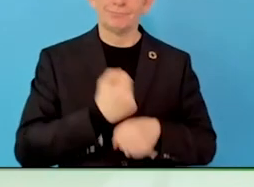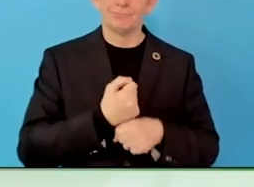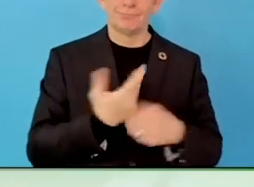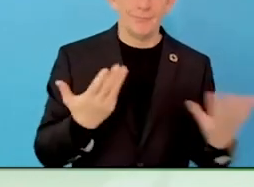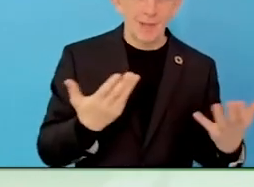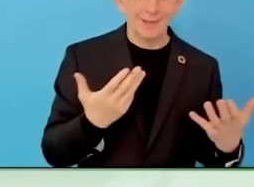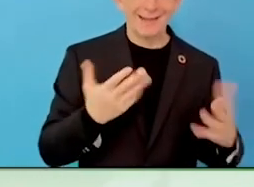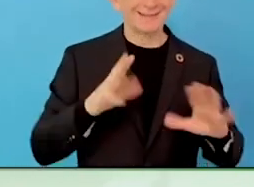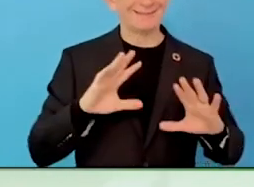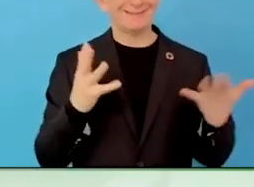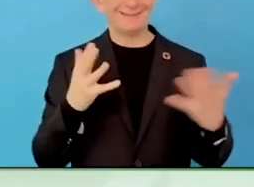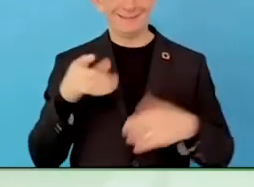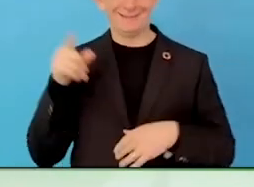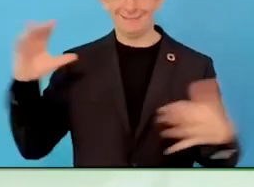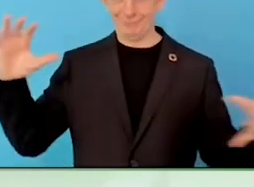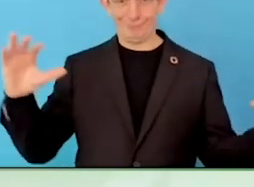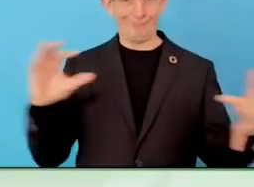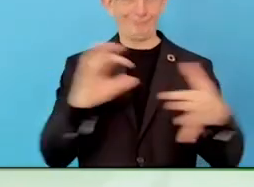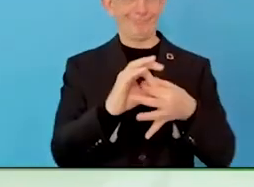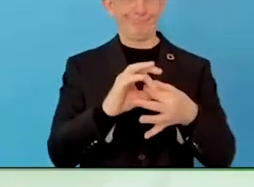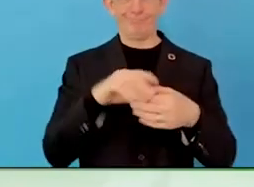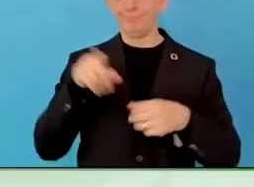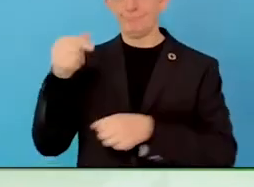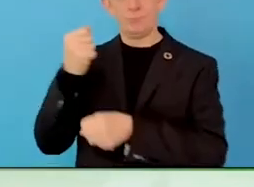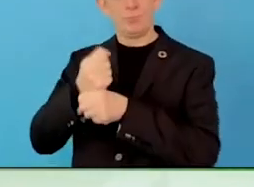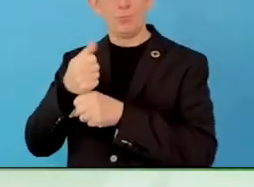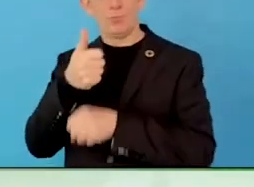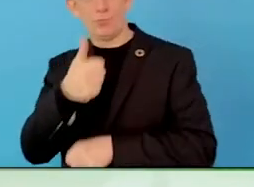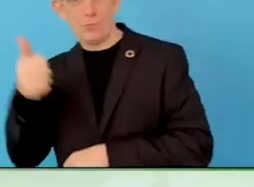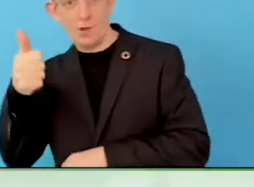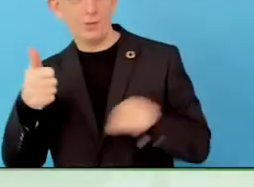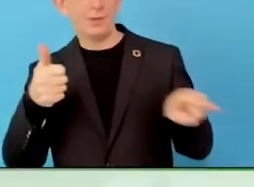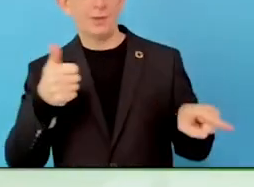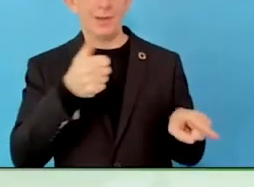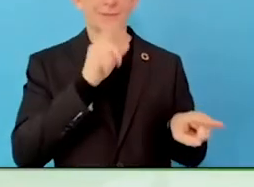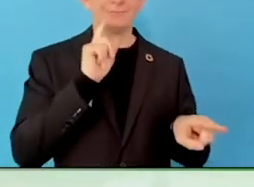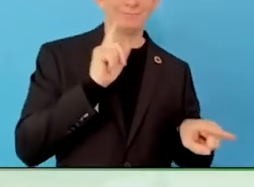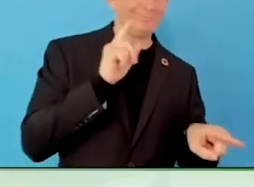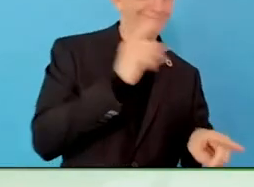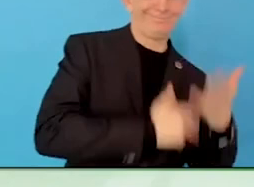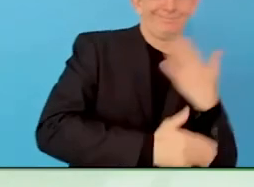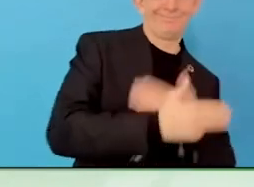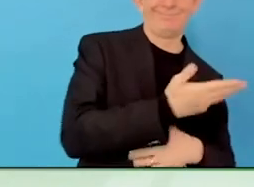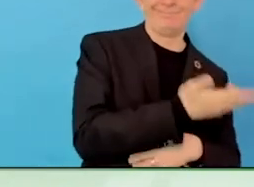dropping a project and for two or three years, telling it, help